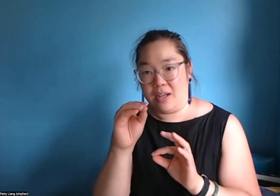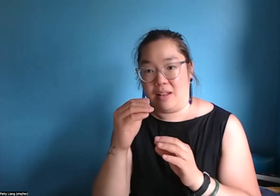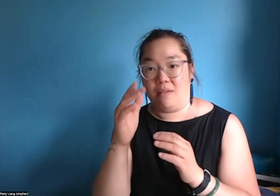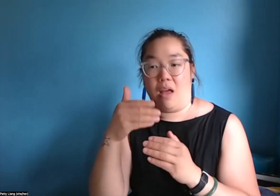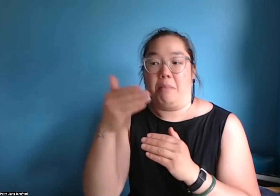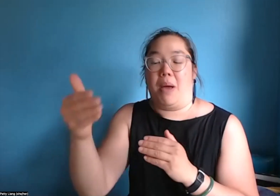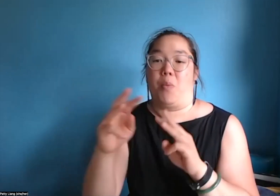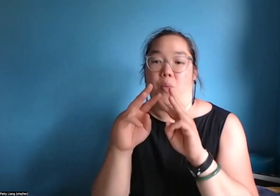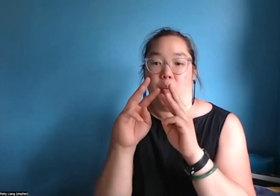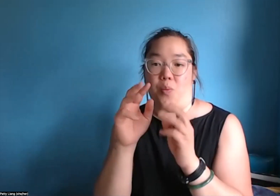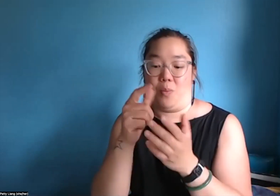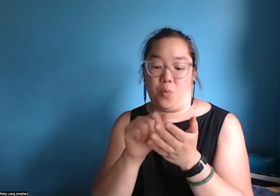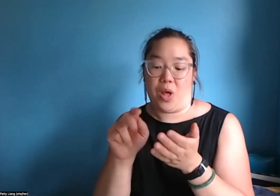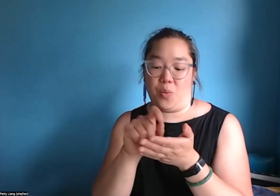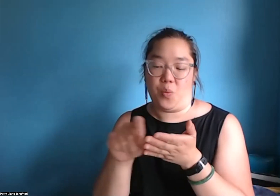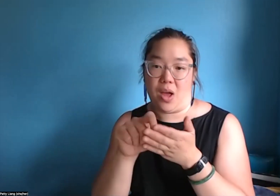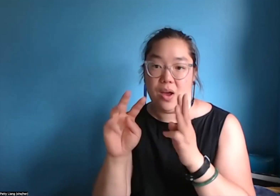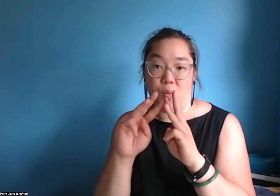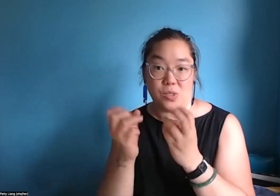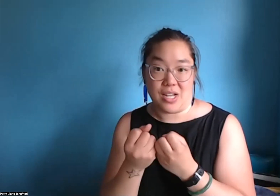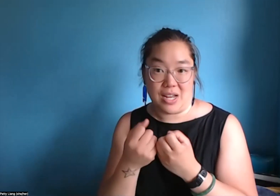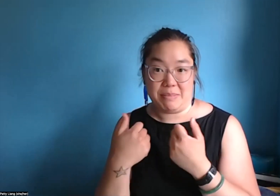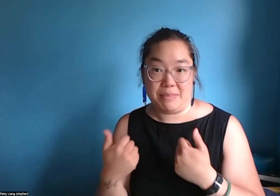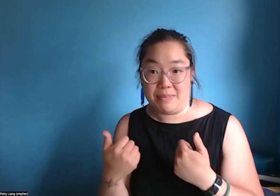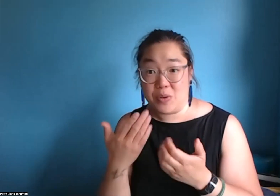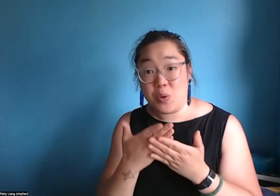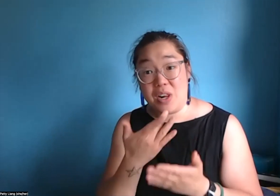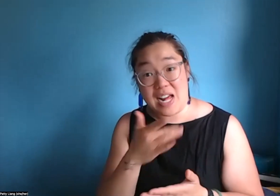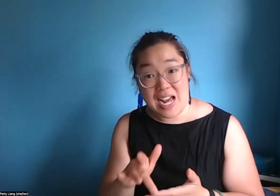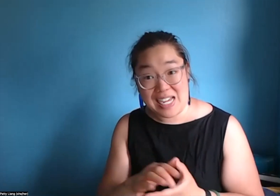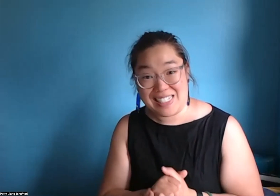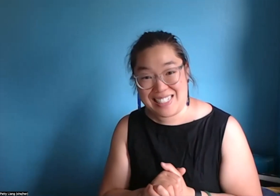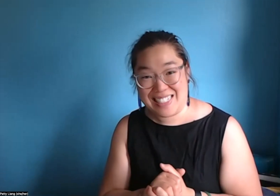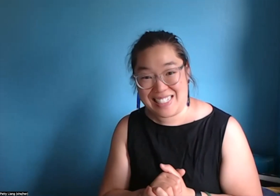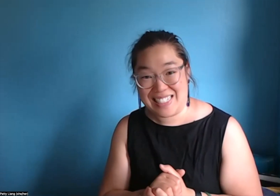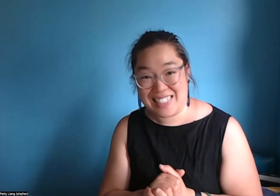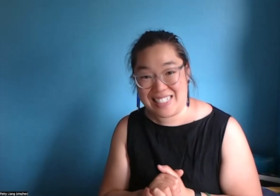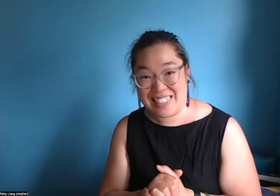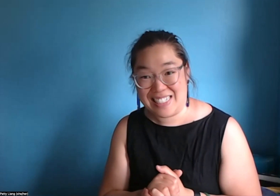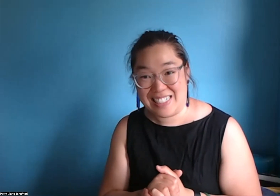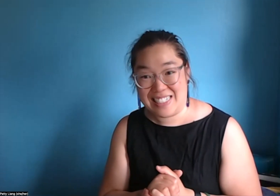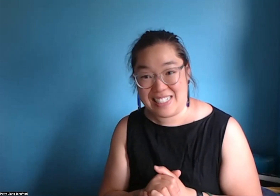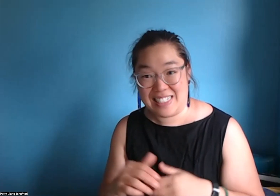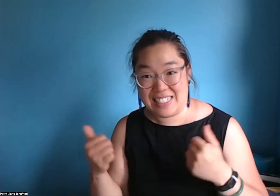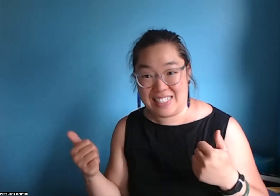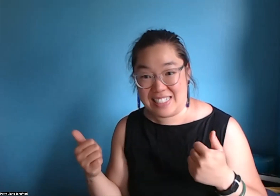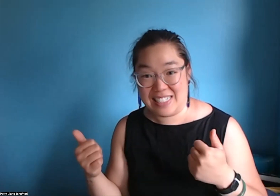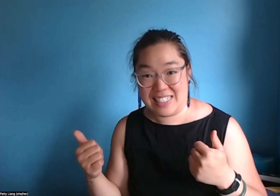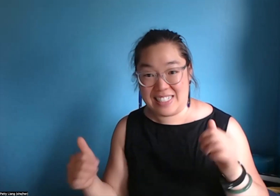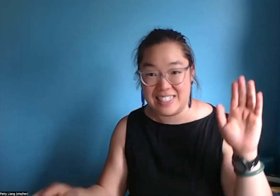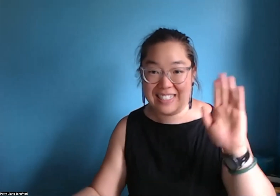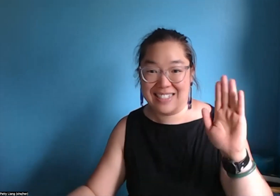You know we will have this session video with captions and a transcript released soon,